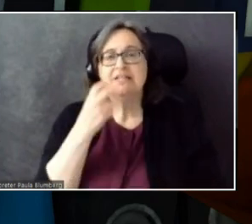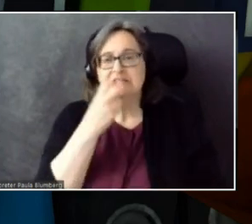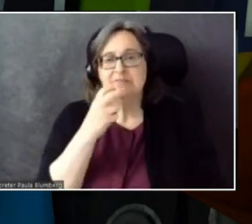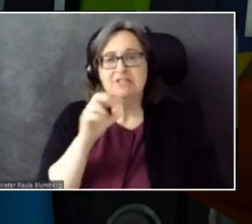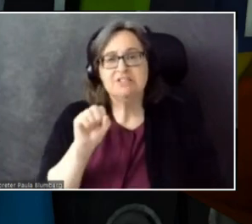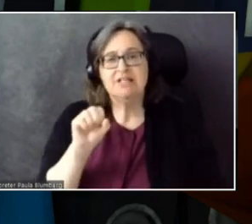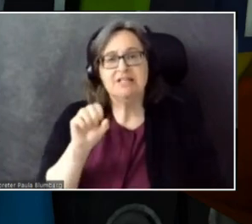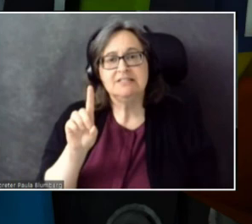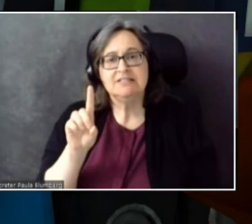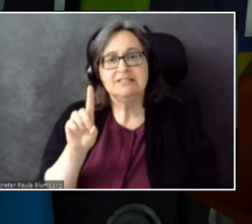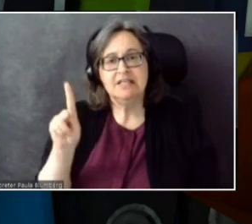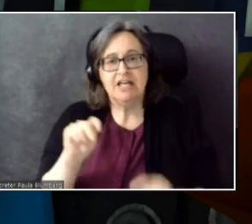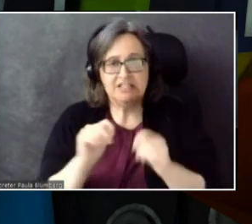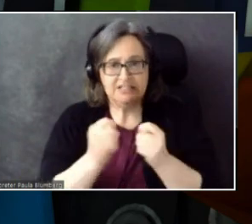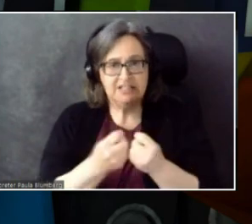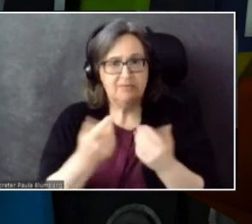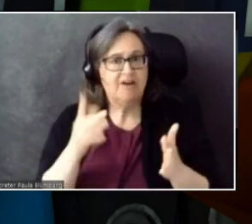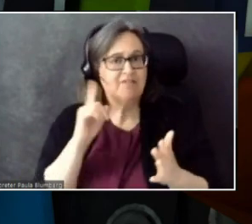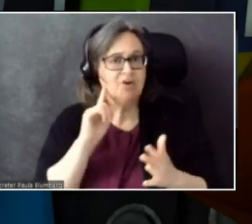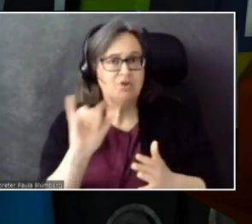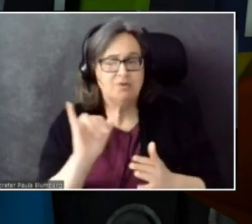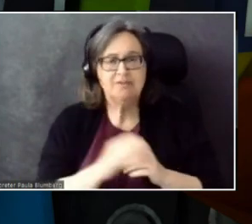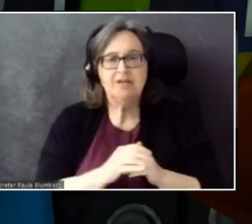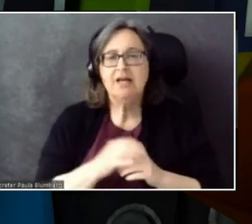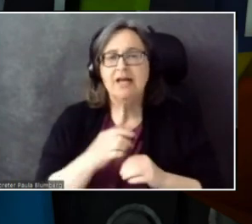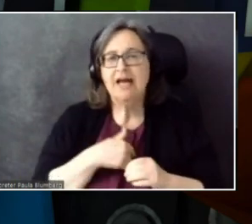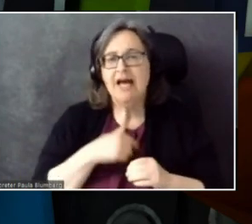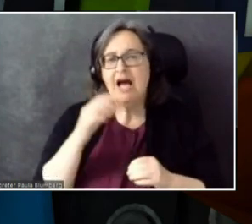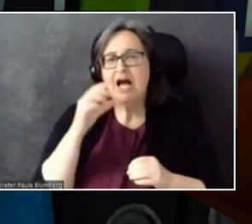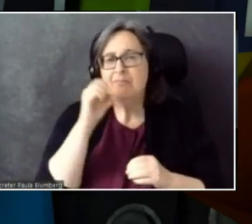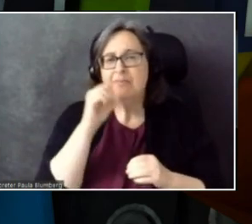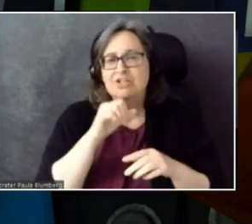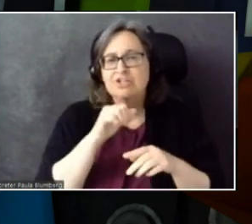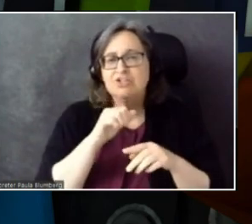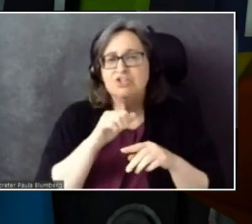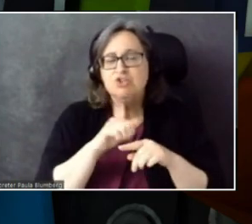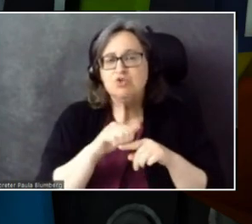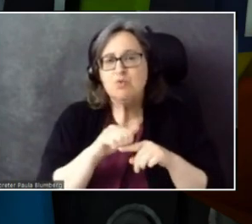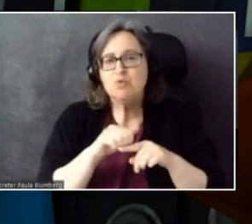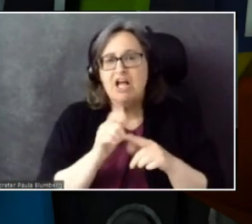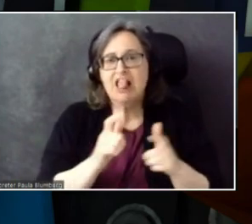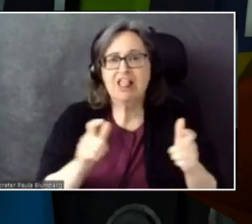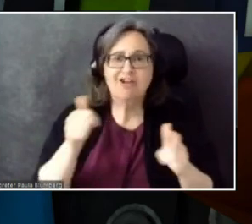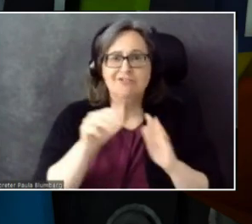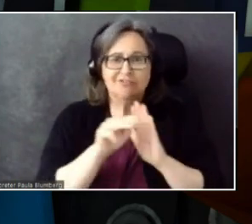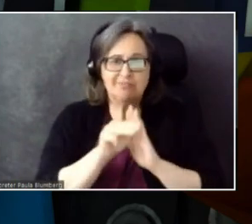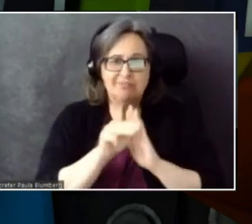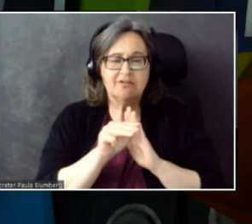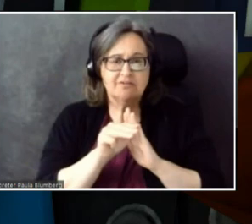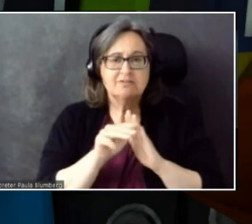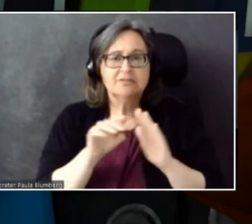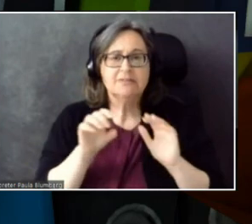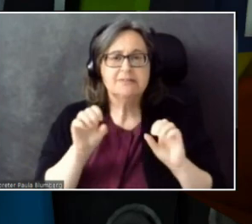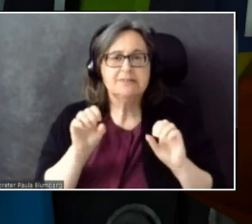I would imagine that training a larger model, that is capable of doing...